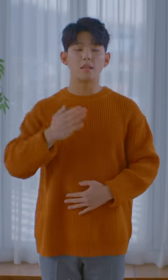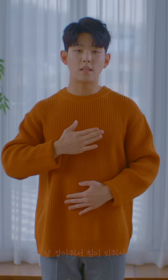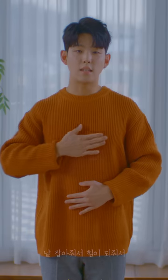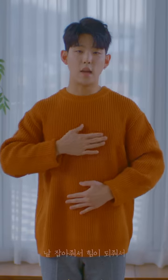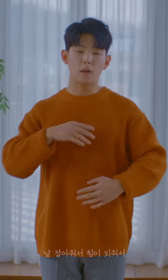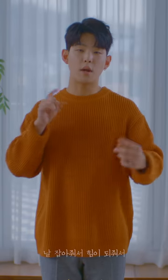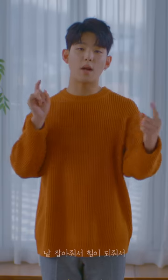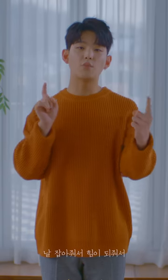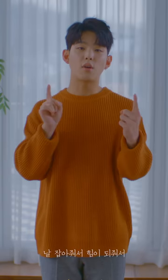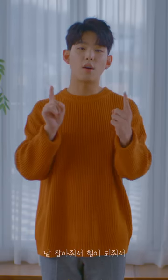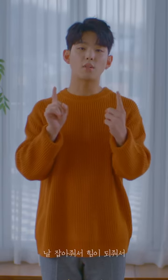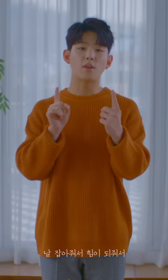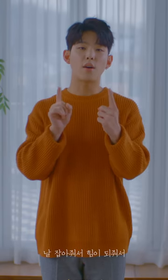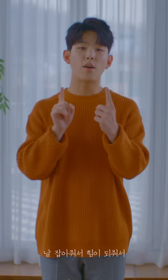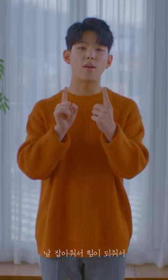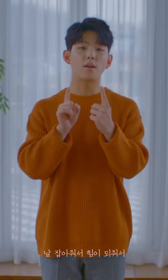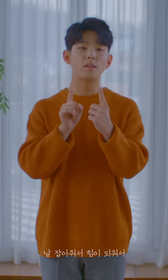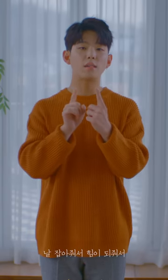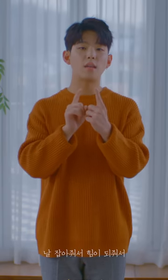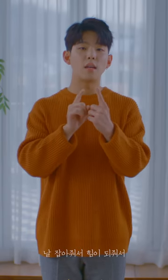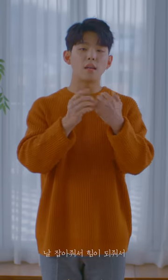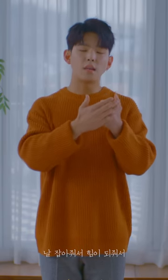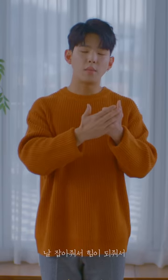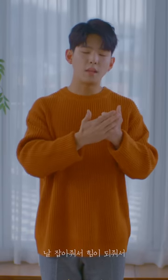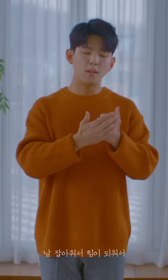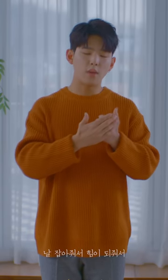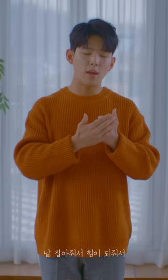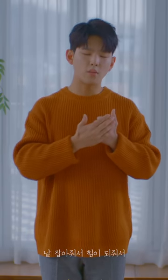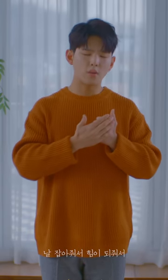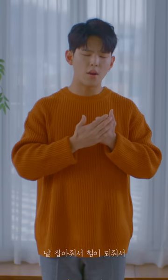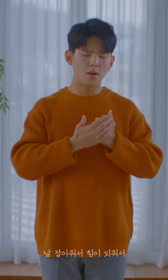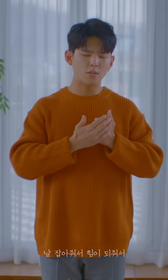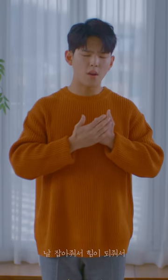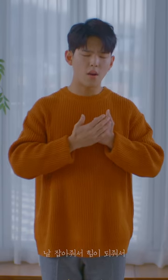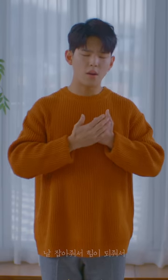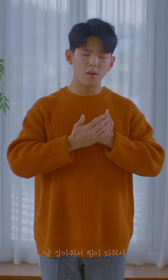For being by my side and supporting me